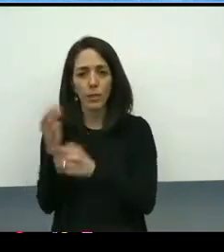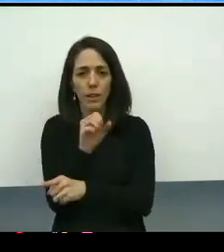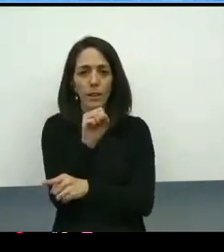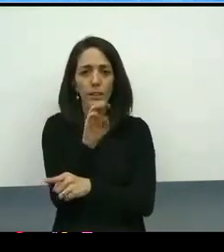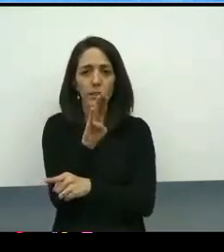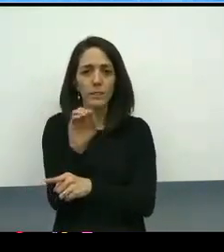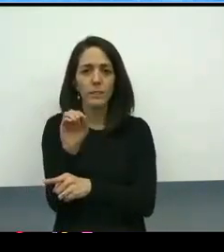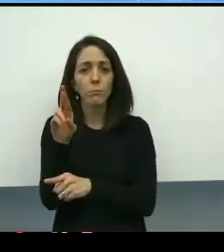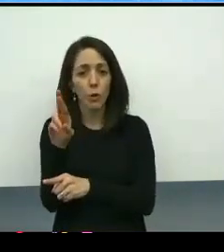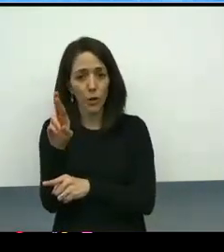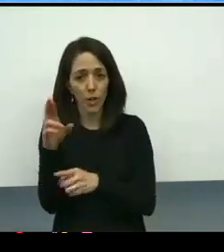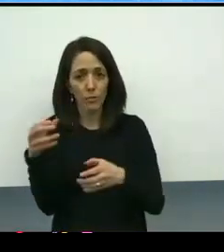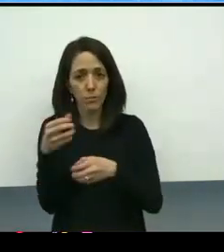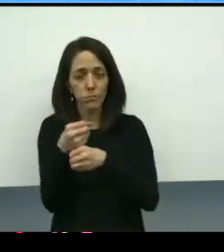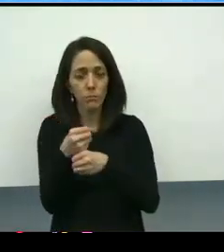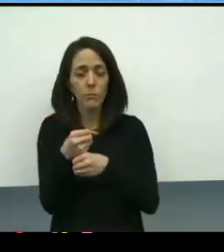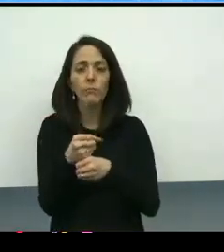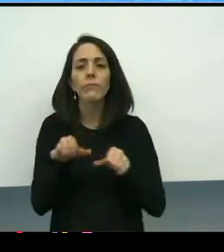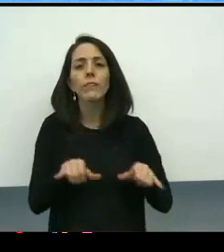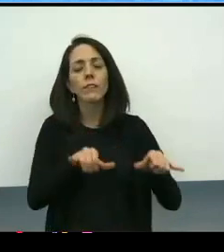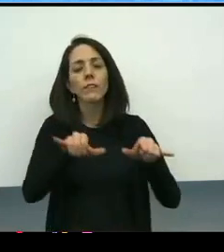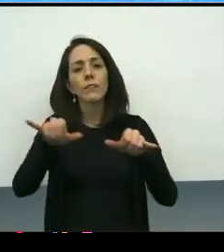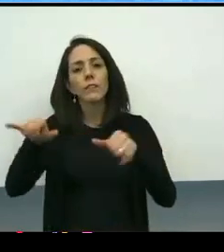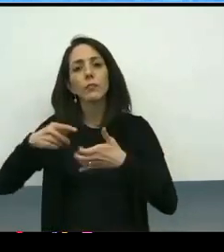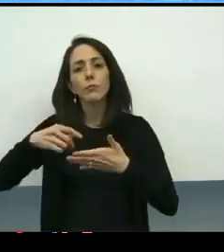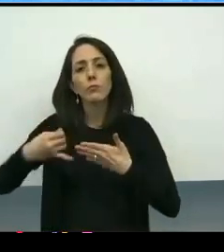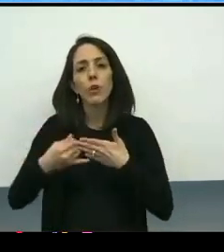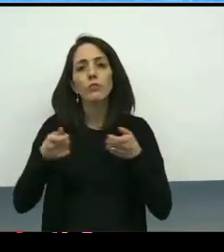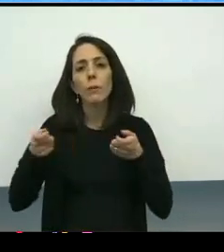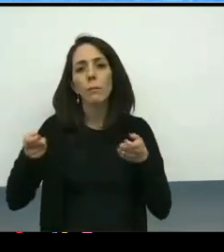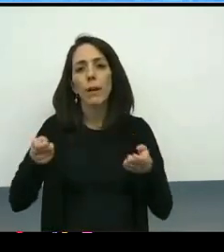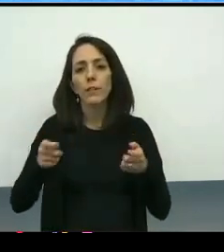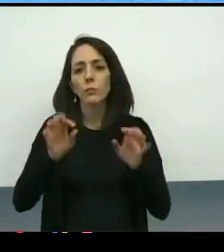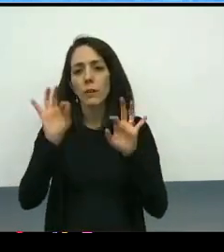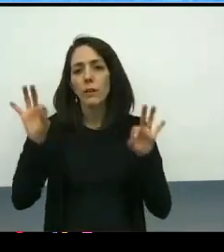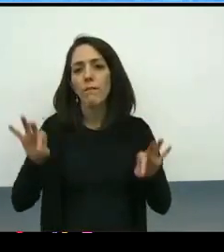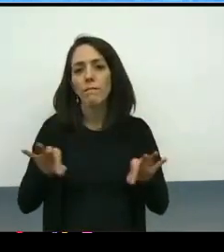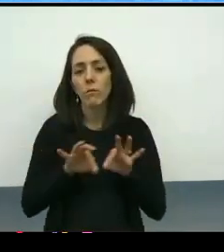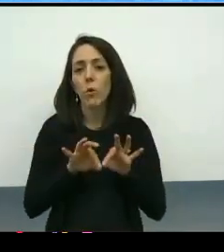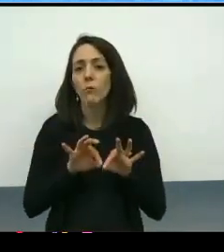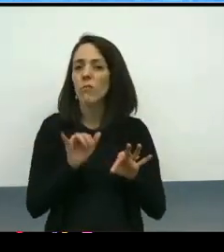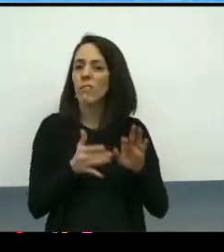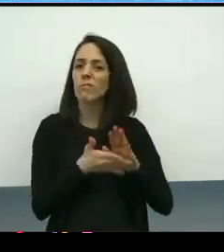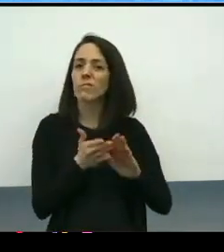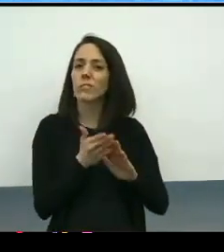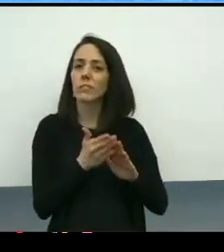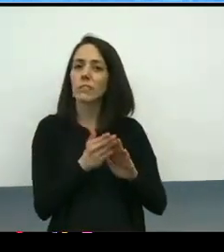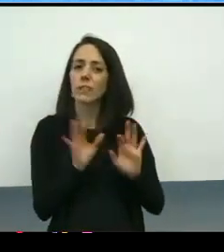It is a standard OHSU project management form. It facilitates concise explanation,